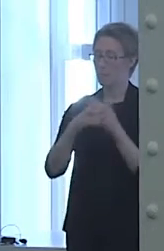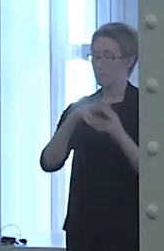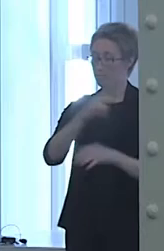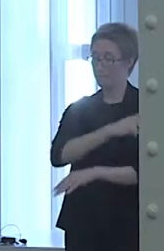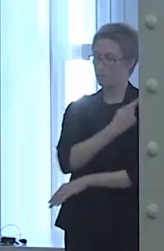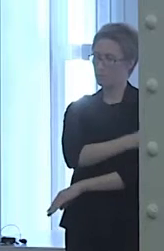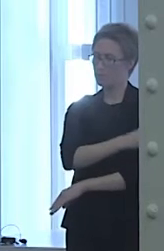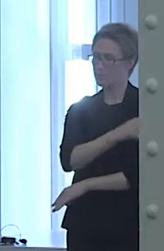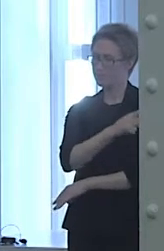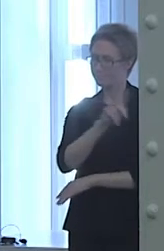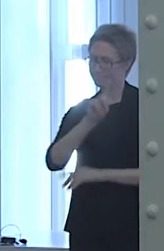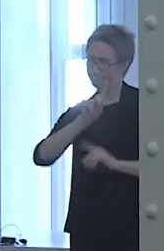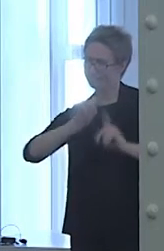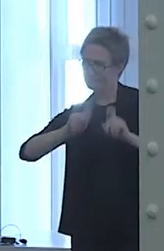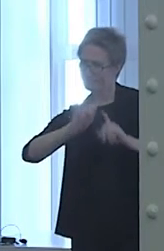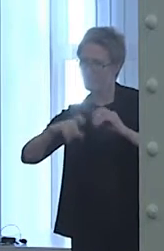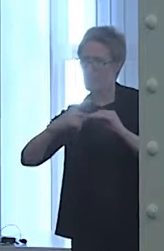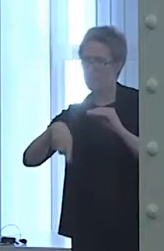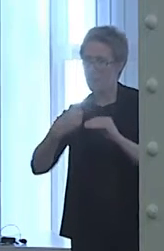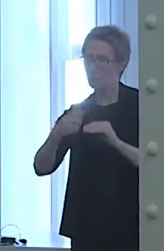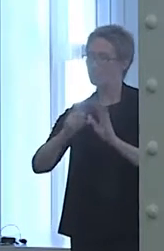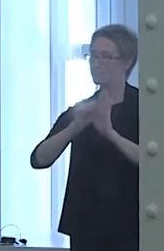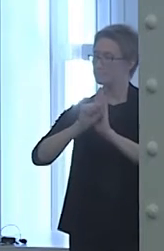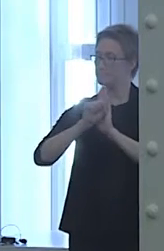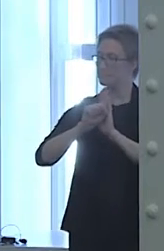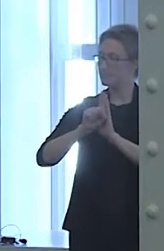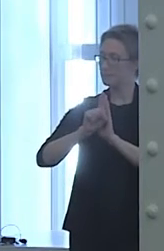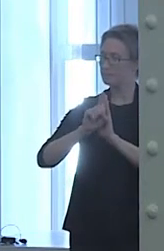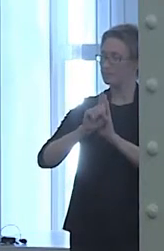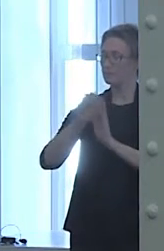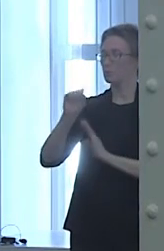So not everybody talks about depression the same way.